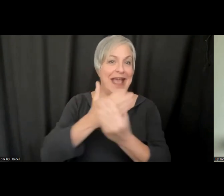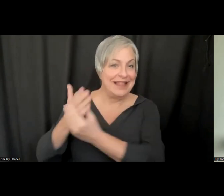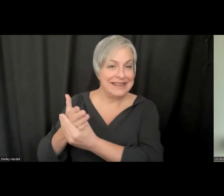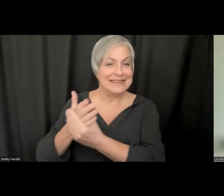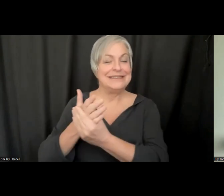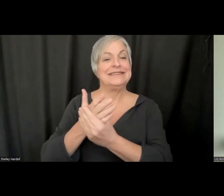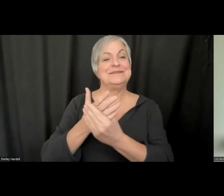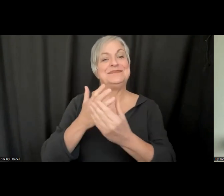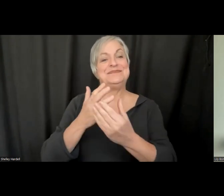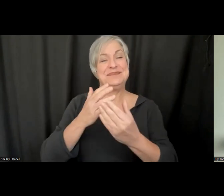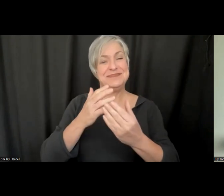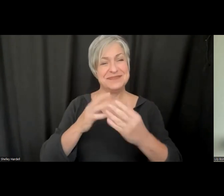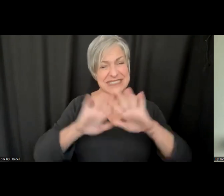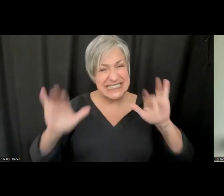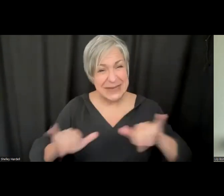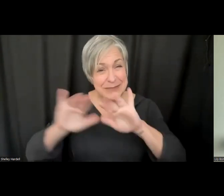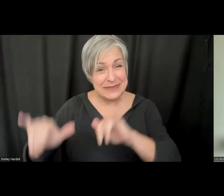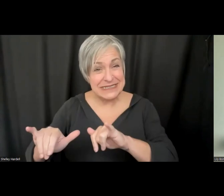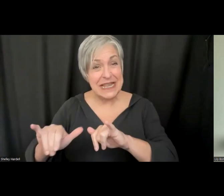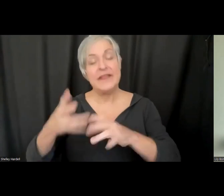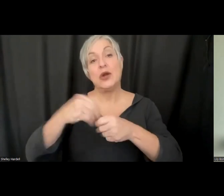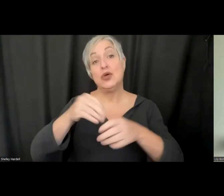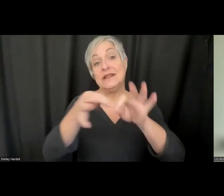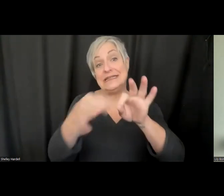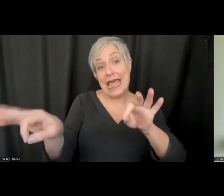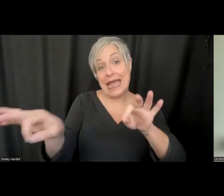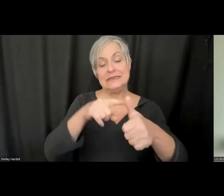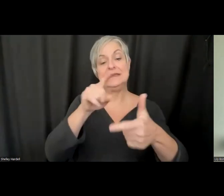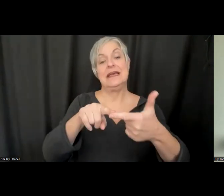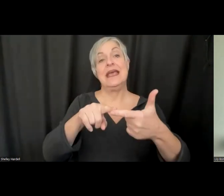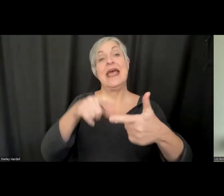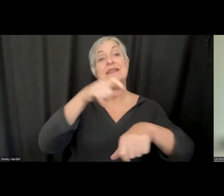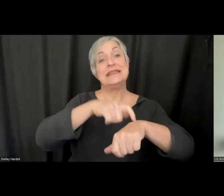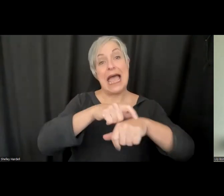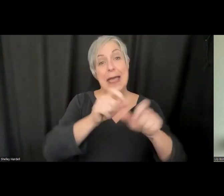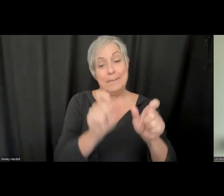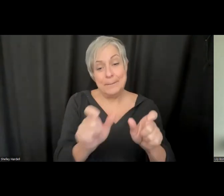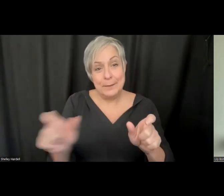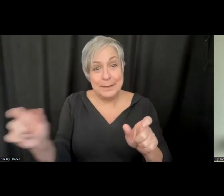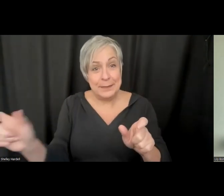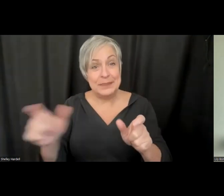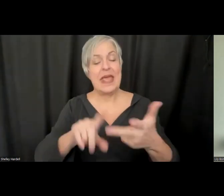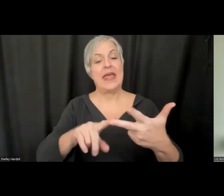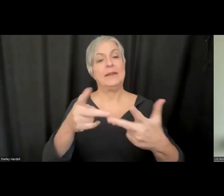formats are the text, the time codes, and the position data. I